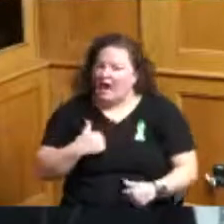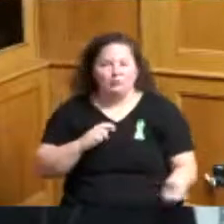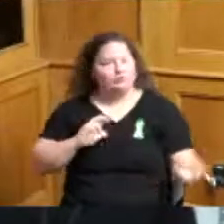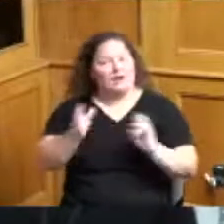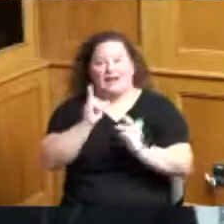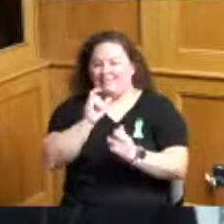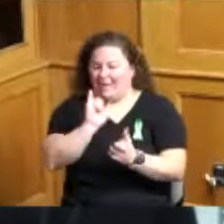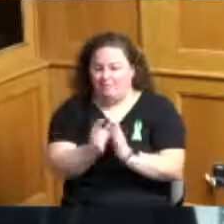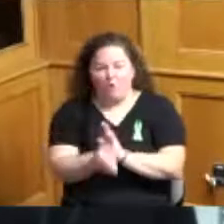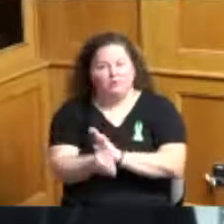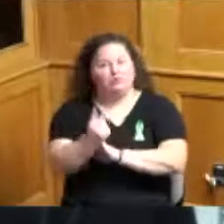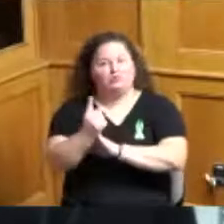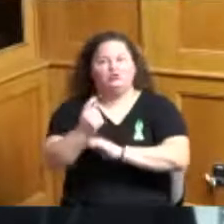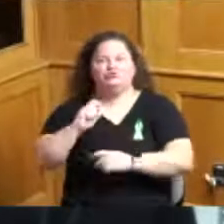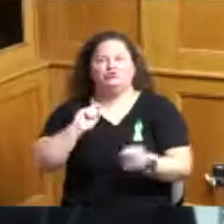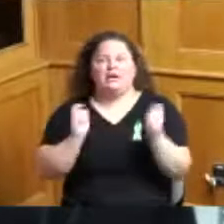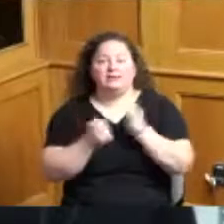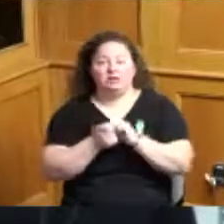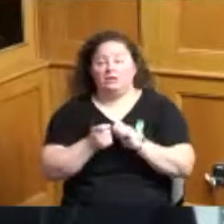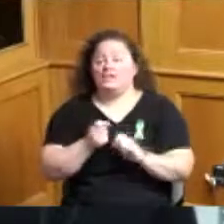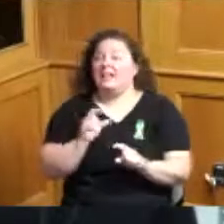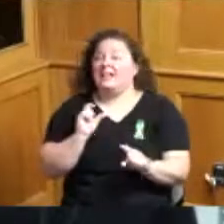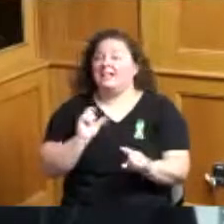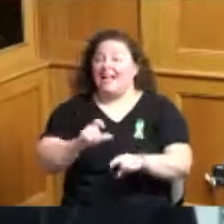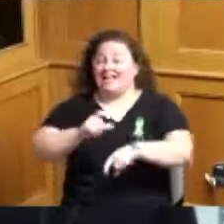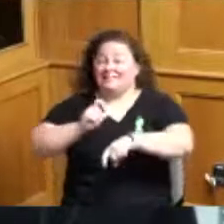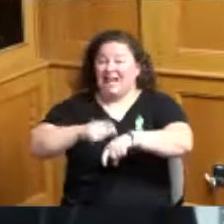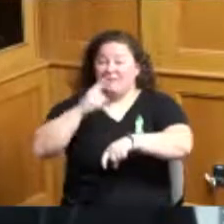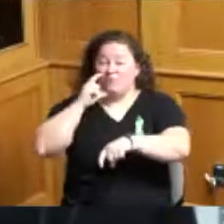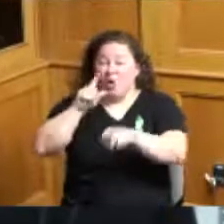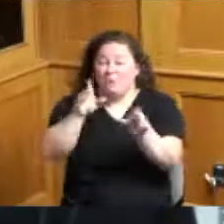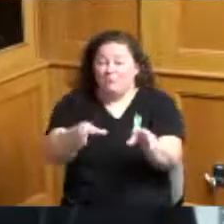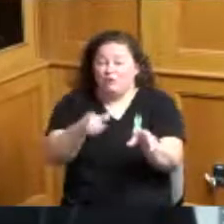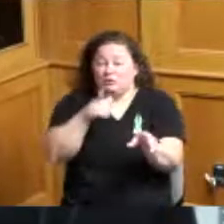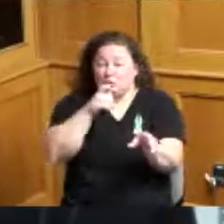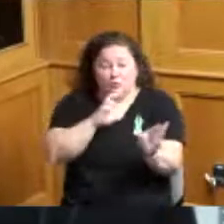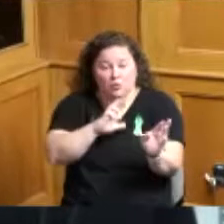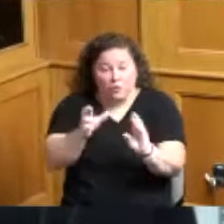we all know that window of when an individual is ready and may change their mind is crucial to